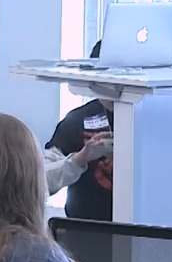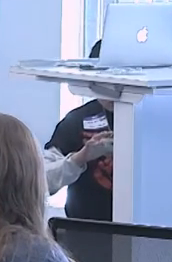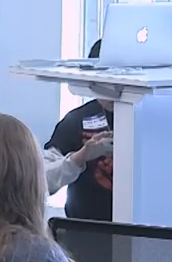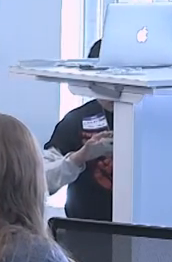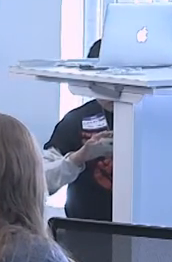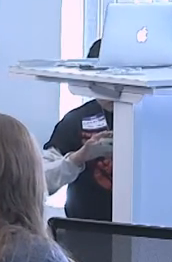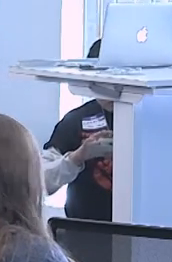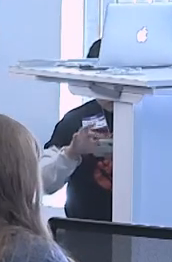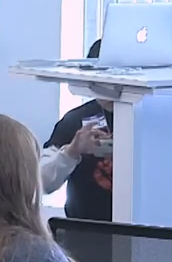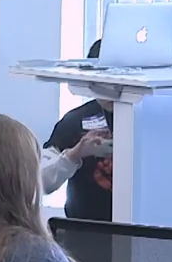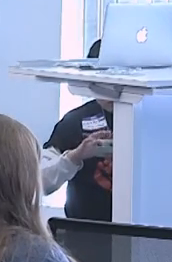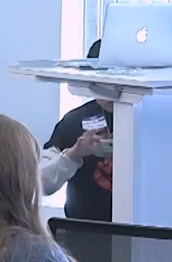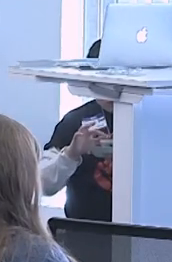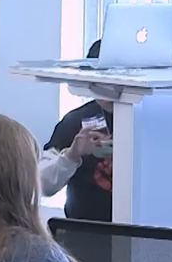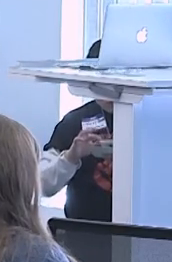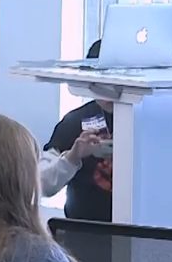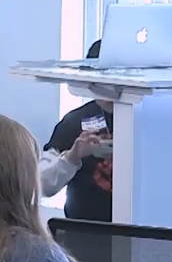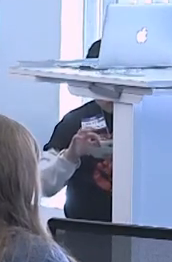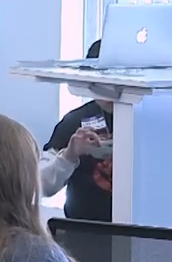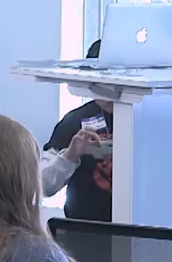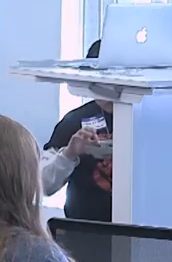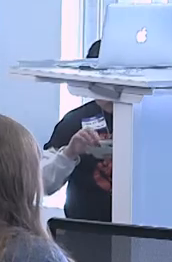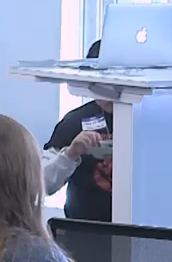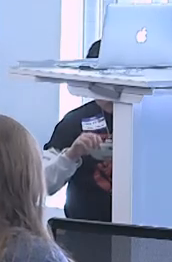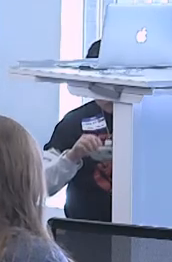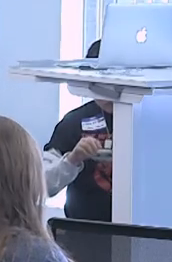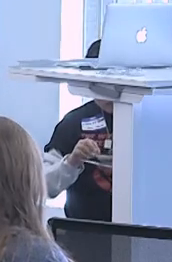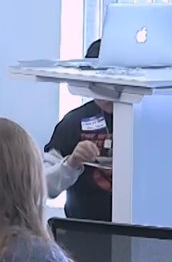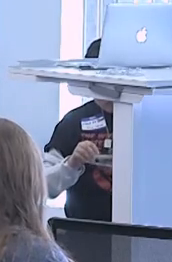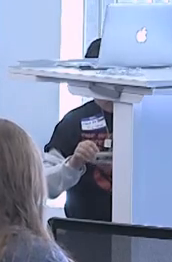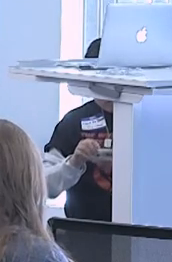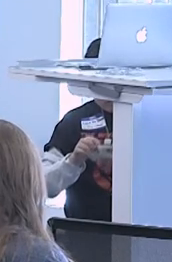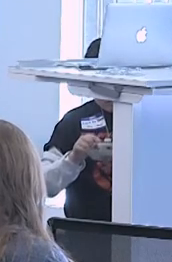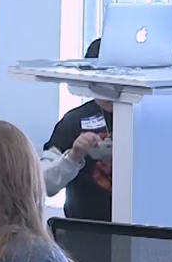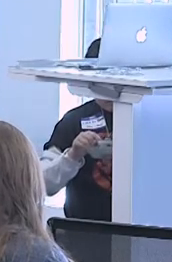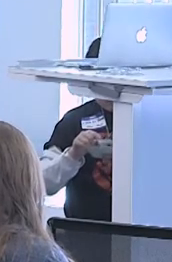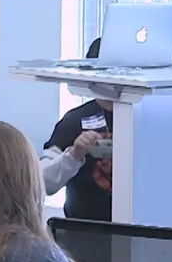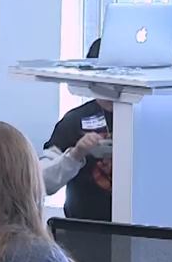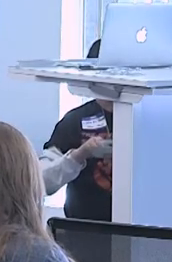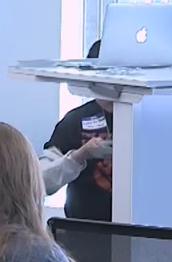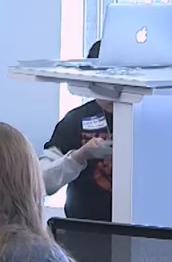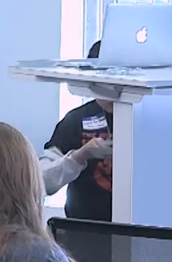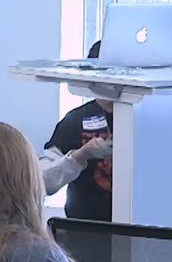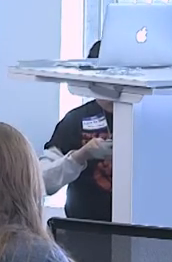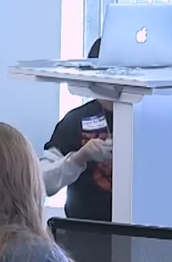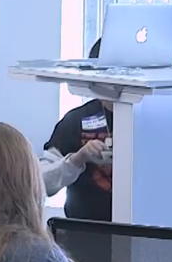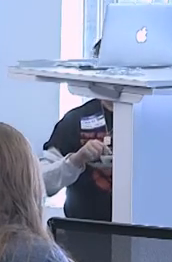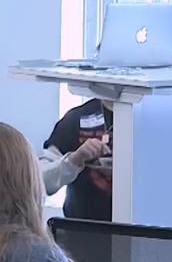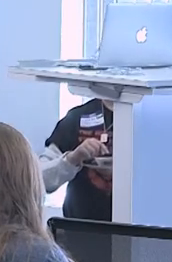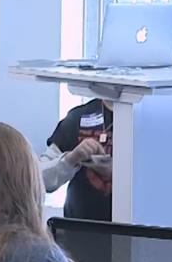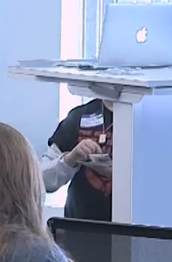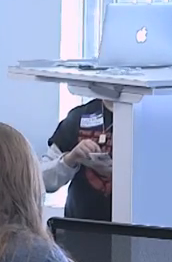believe that it should be the right of doctors to refuse care to patients they viewed as overweight.